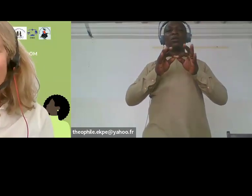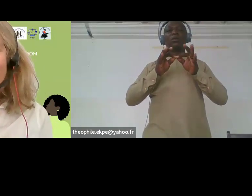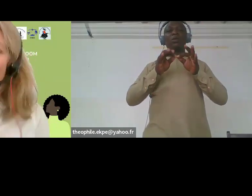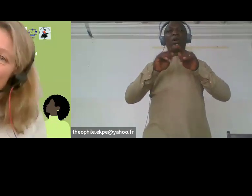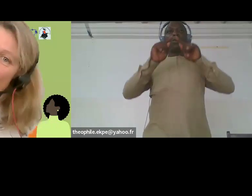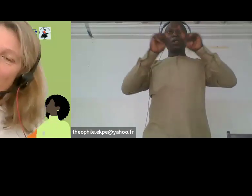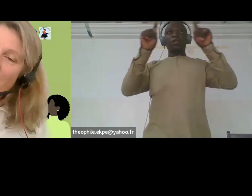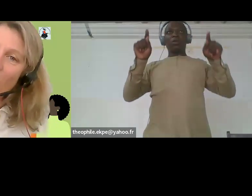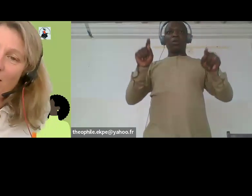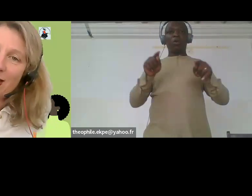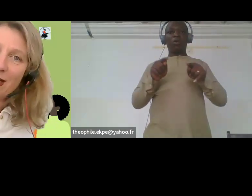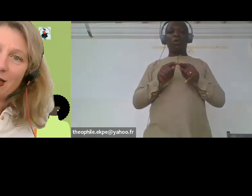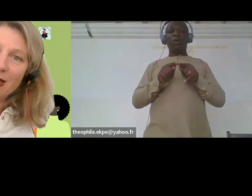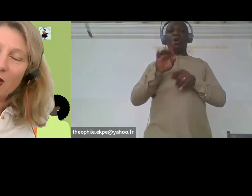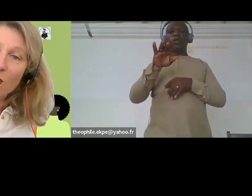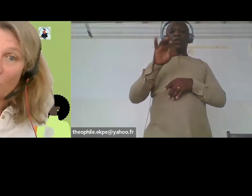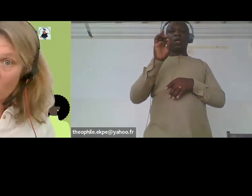and choose the French canal.